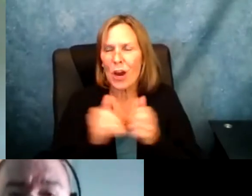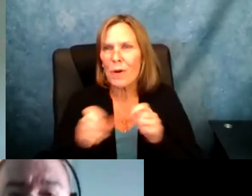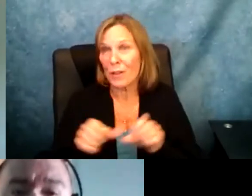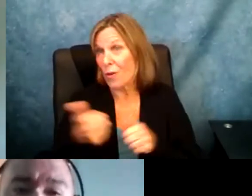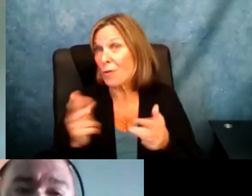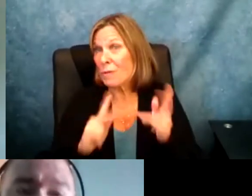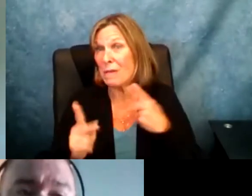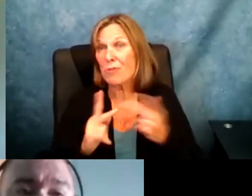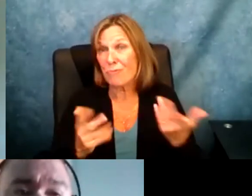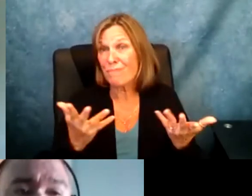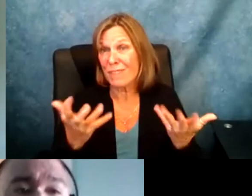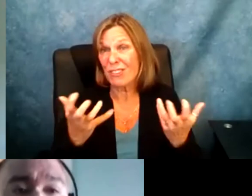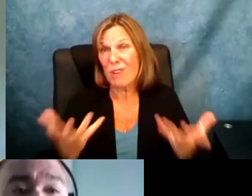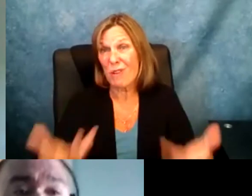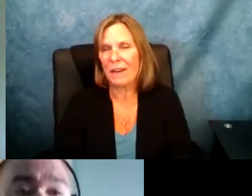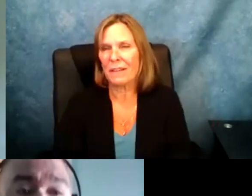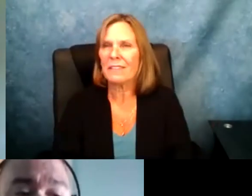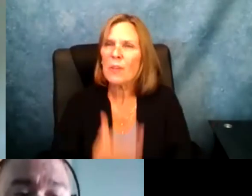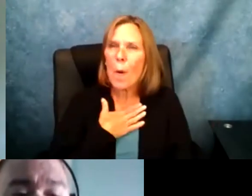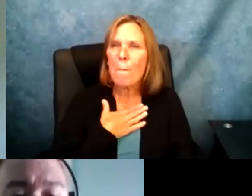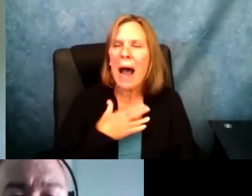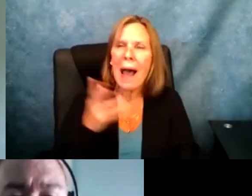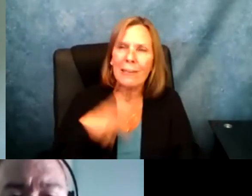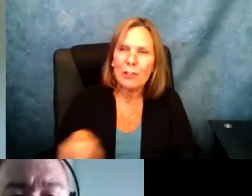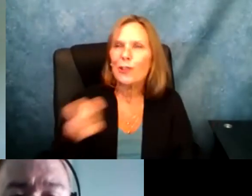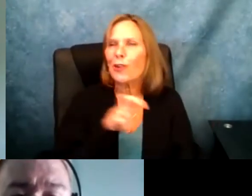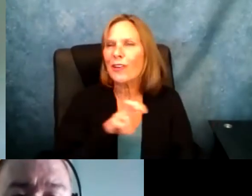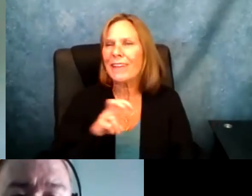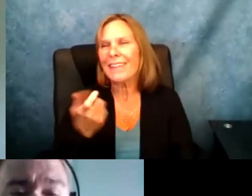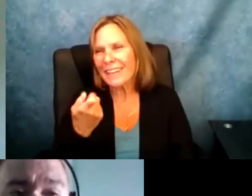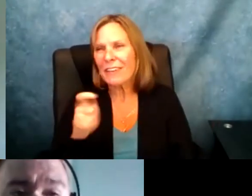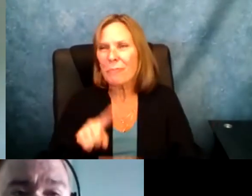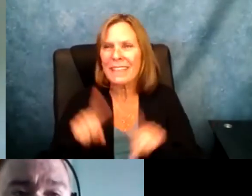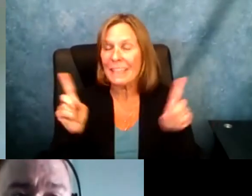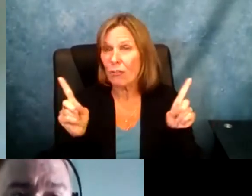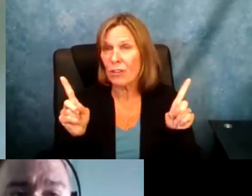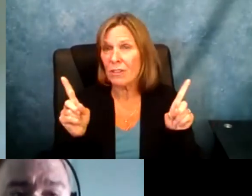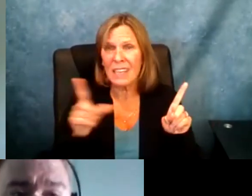give my voice to people and share my experiences with some of the things that I have